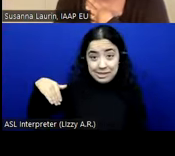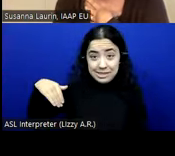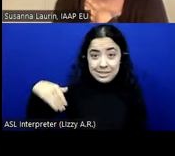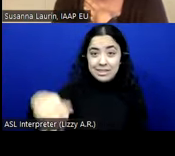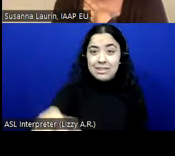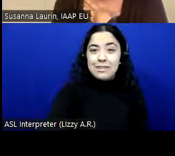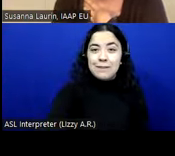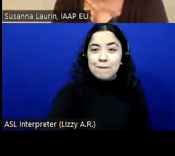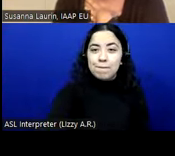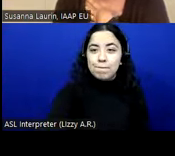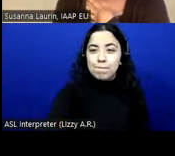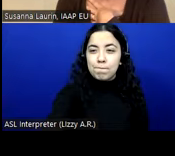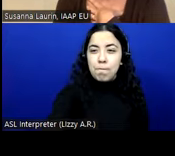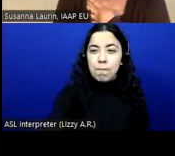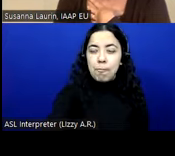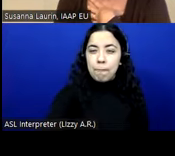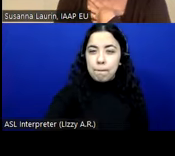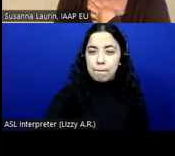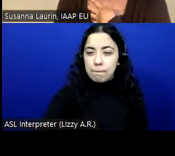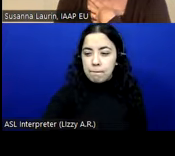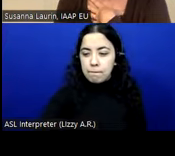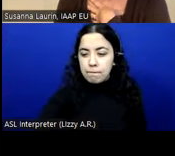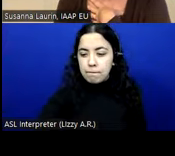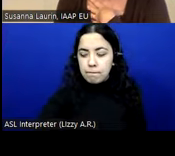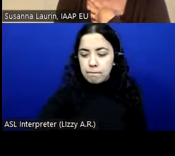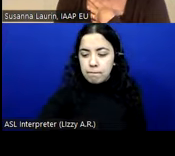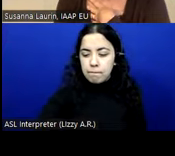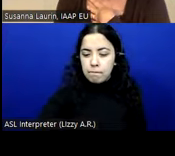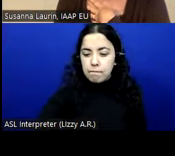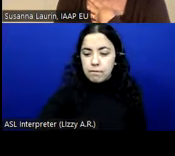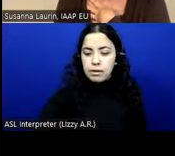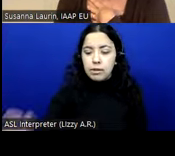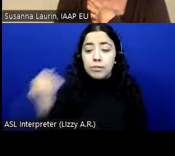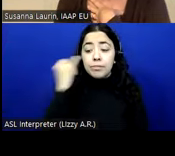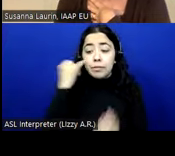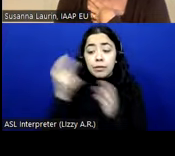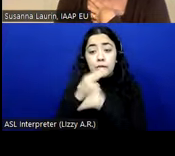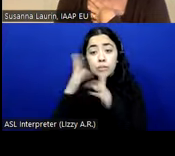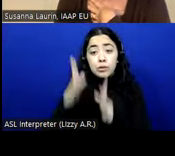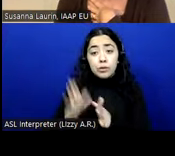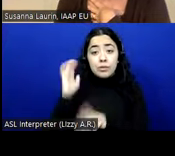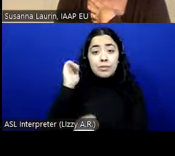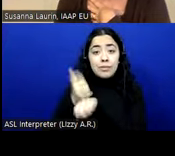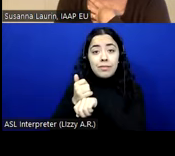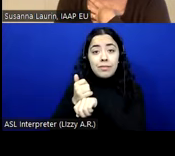as it was written, it says that if the user has defined properties in the system,